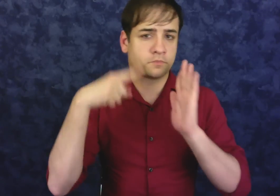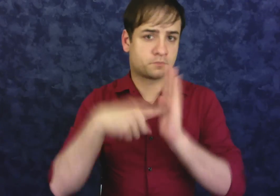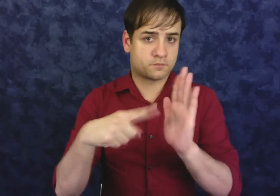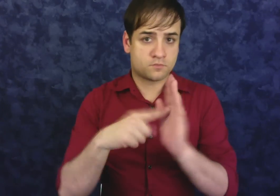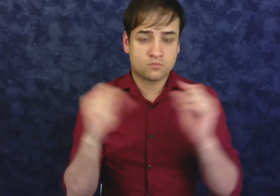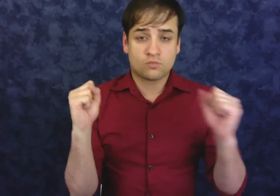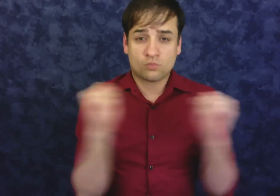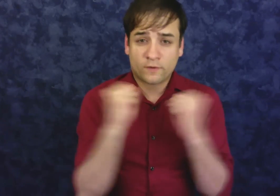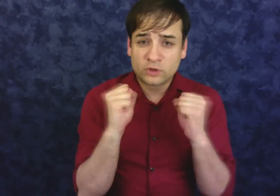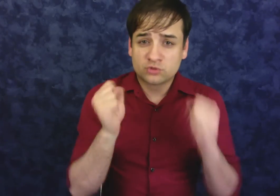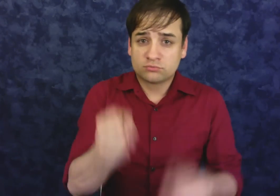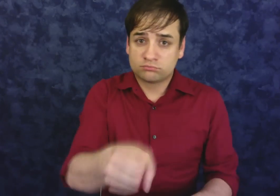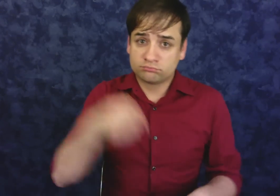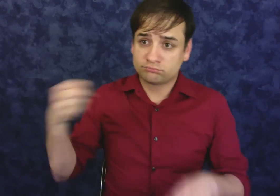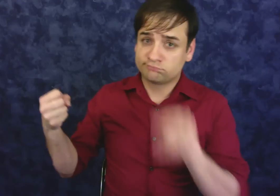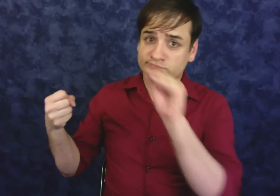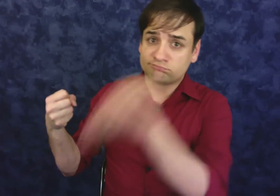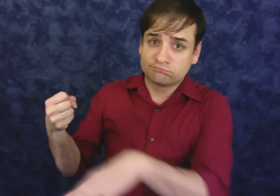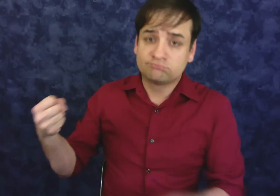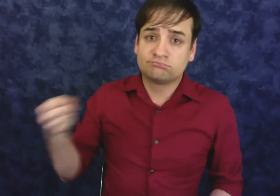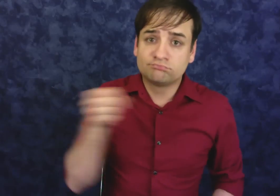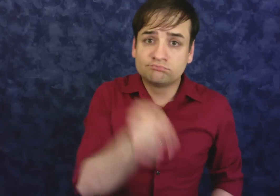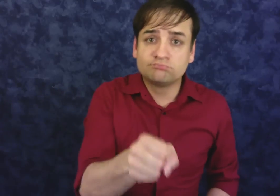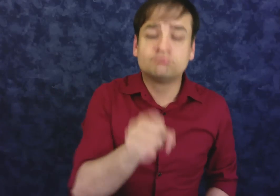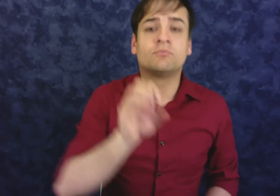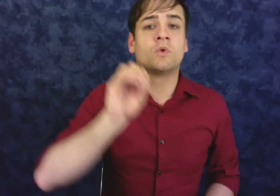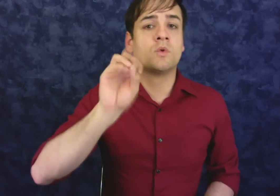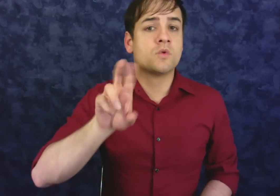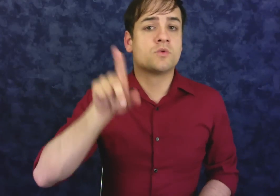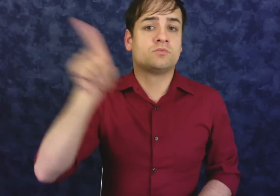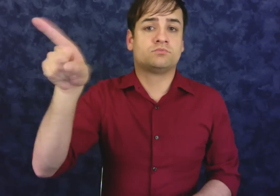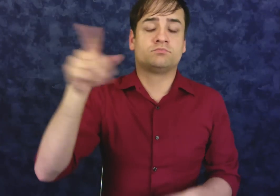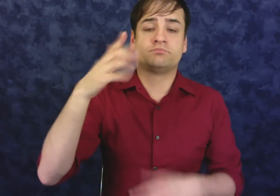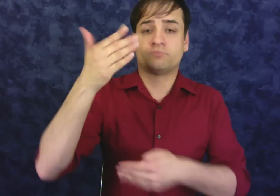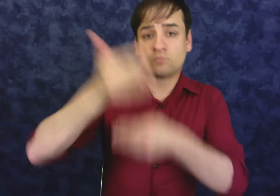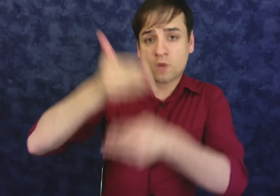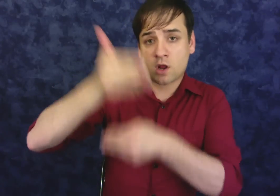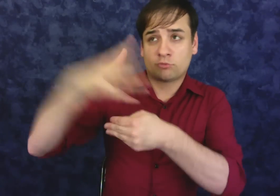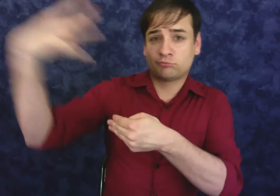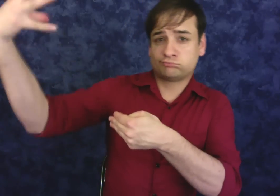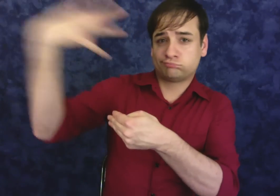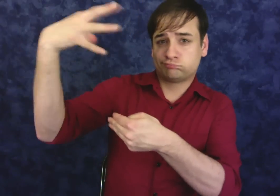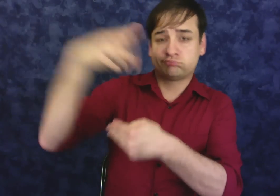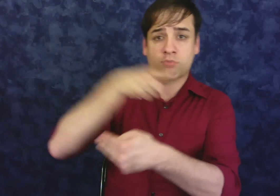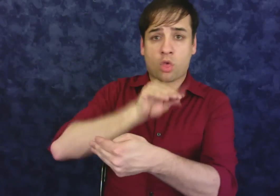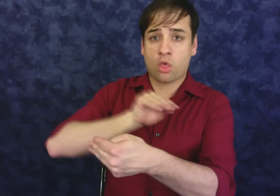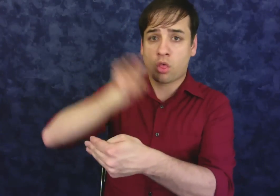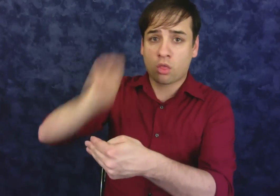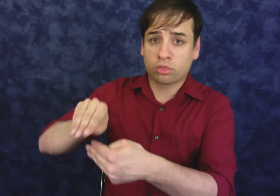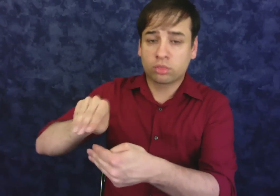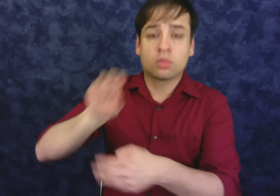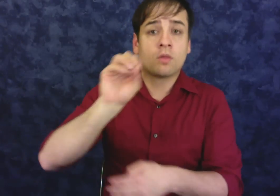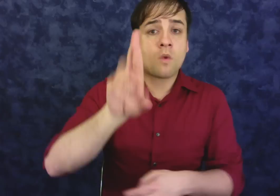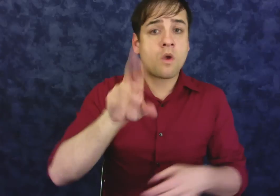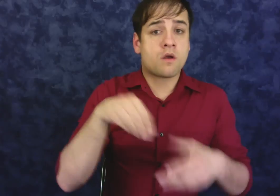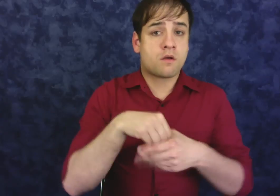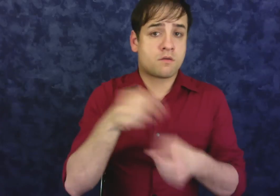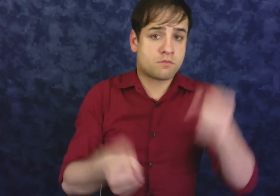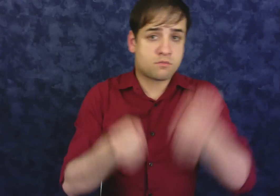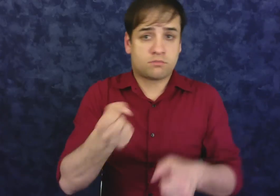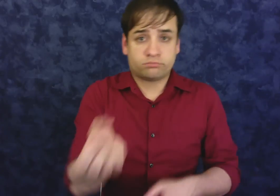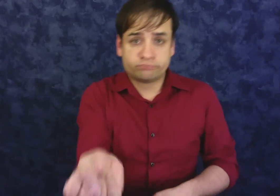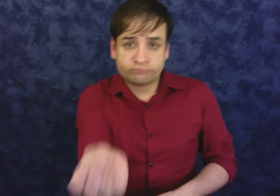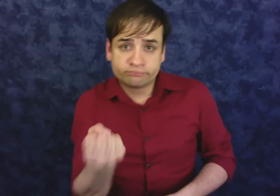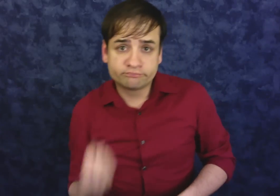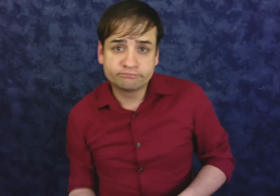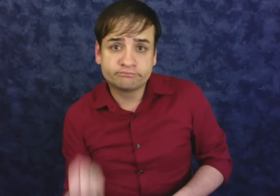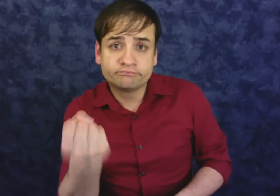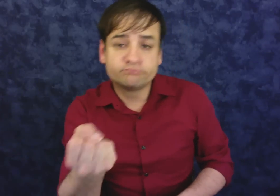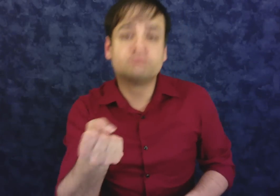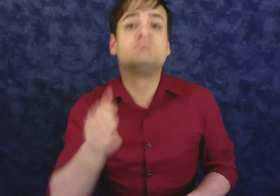such as in the refrigerator, next to a sunny window, or in the car glove compartment —